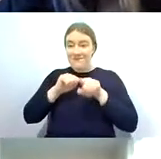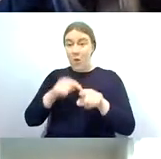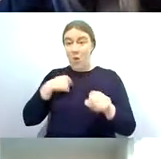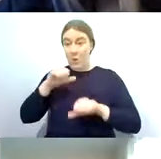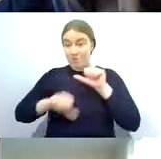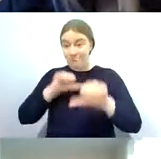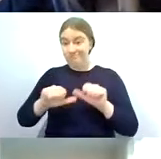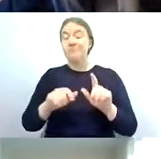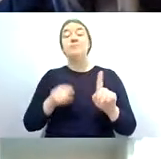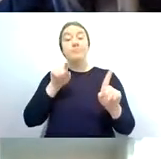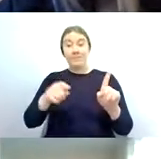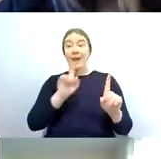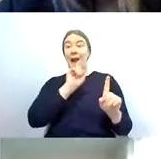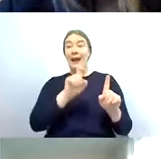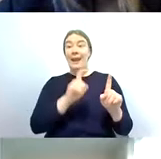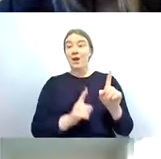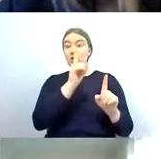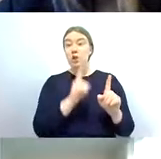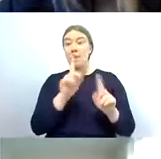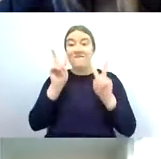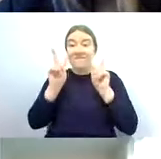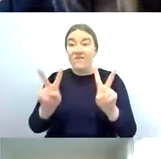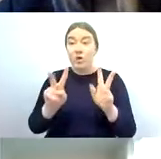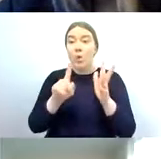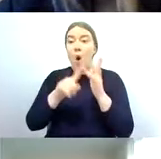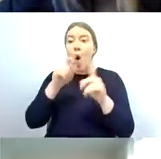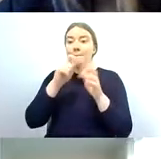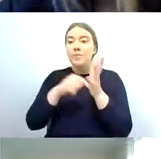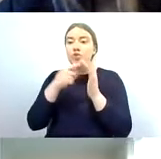so you'll need to click on the view options button which you should find at the top center of your